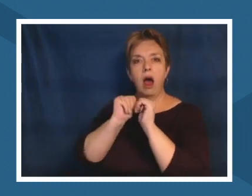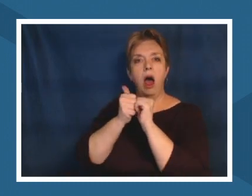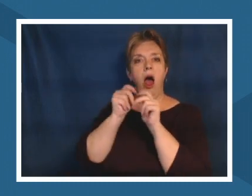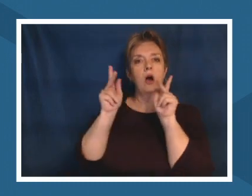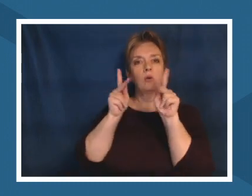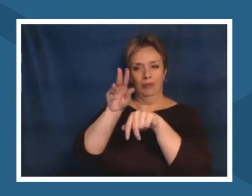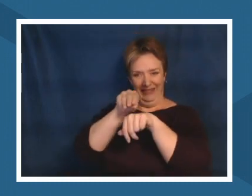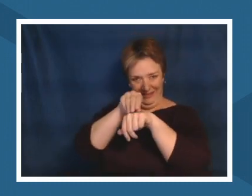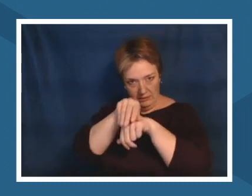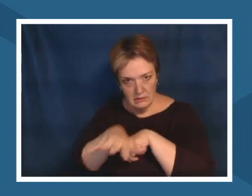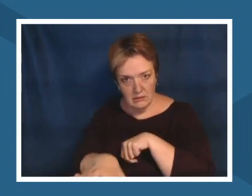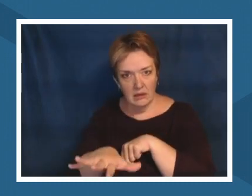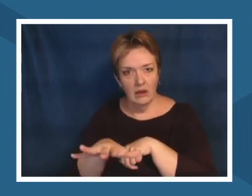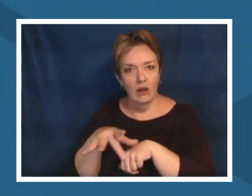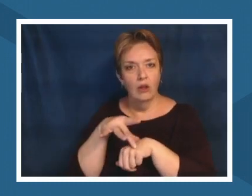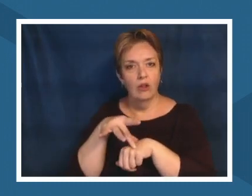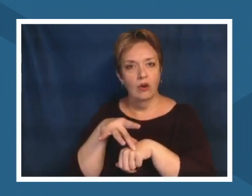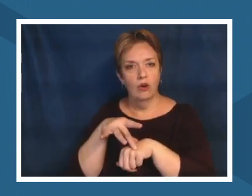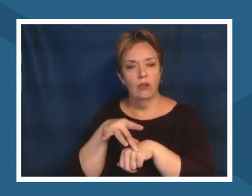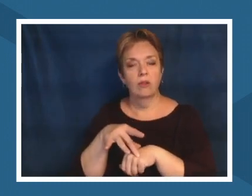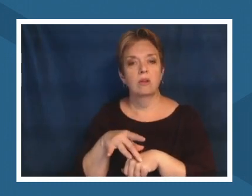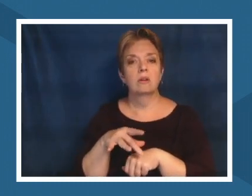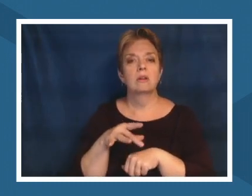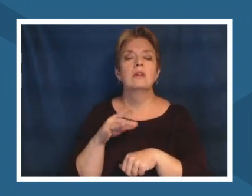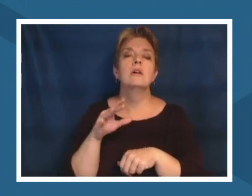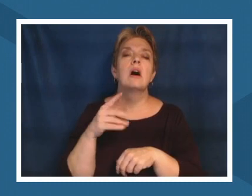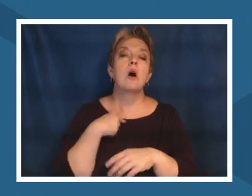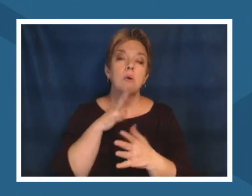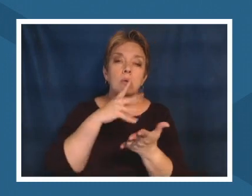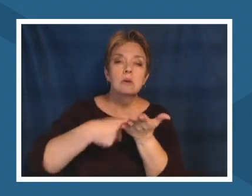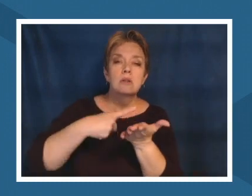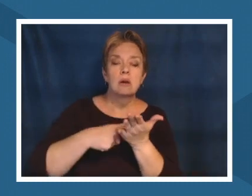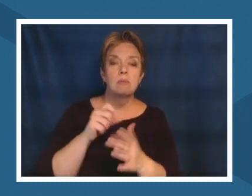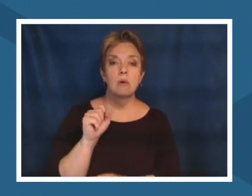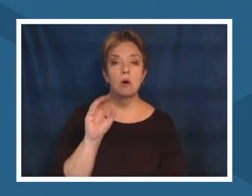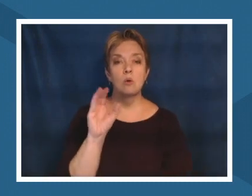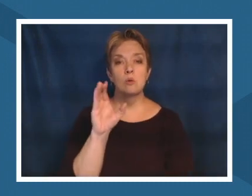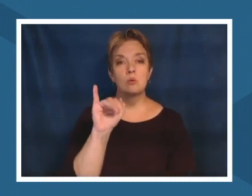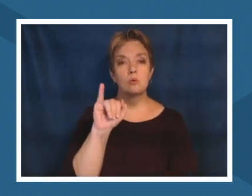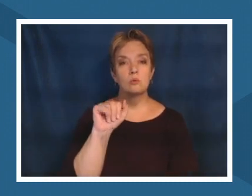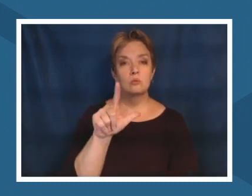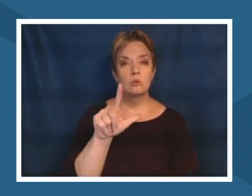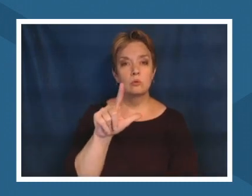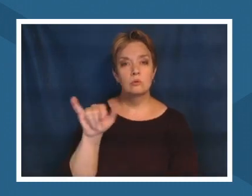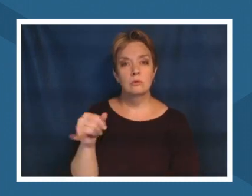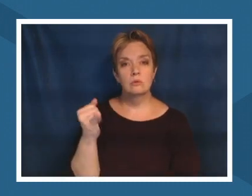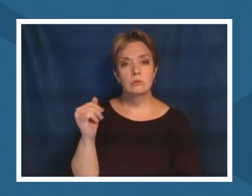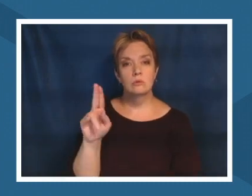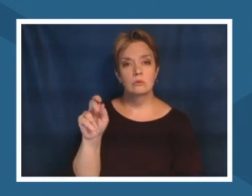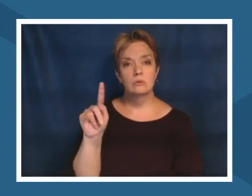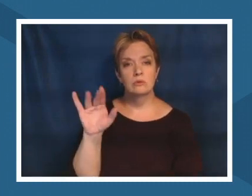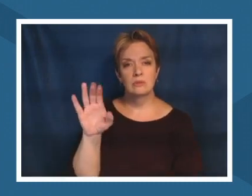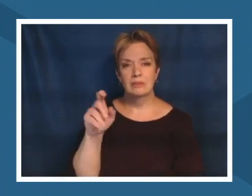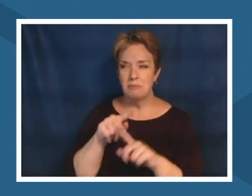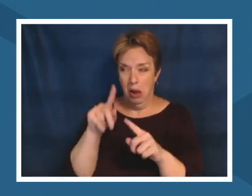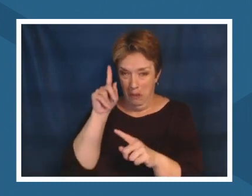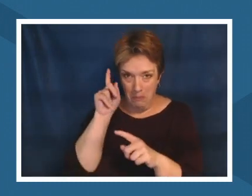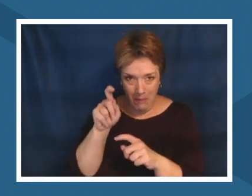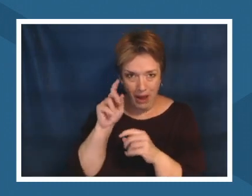ecological justice has to be at the forefront of our conversations as well